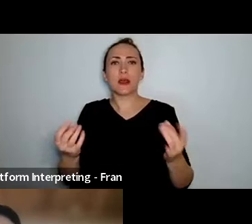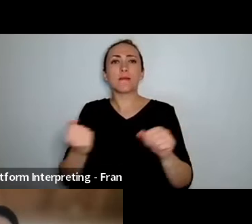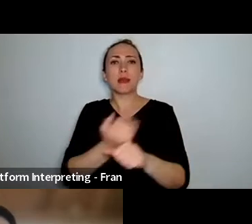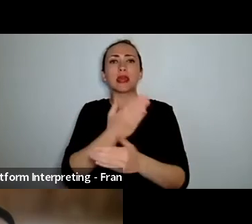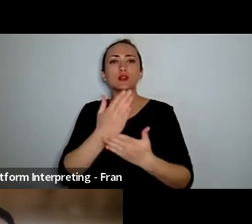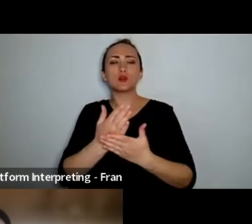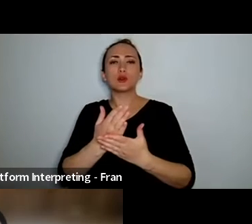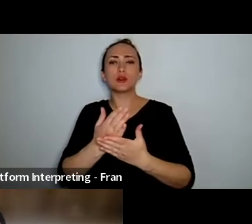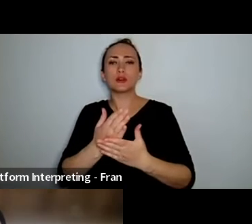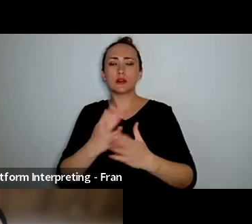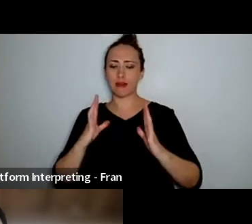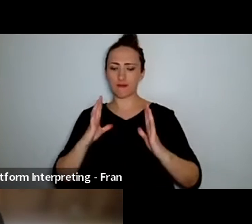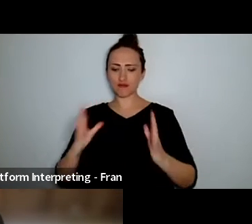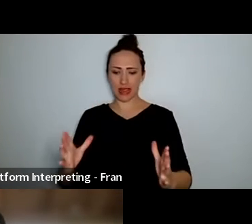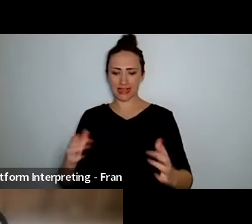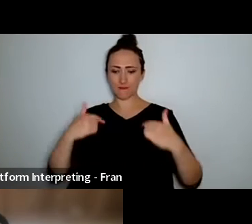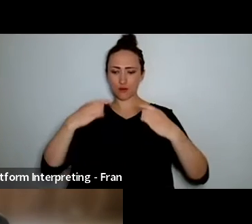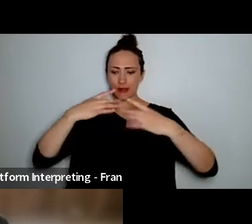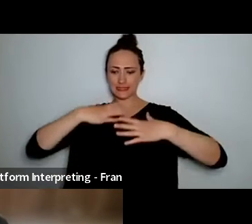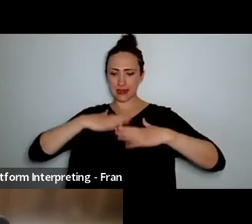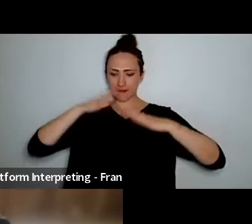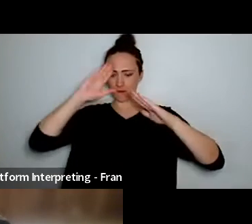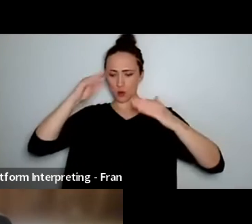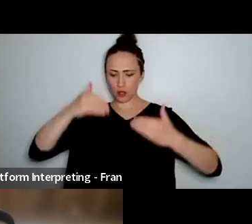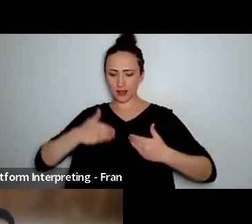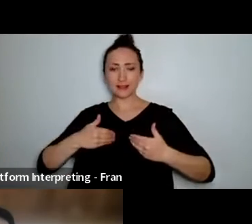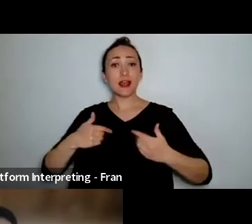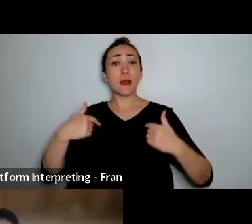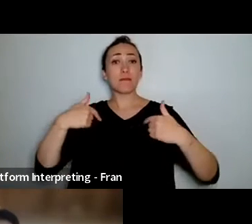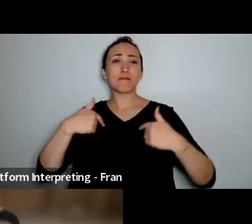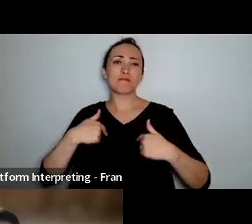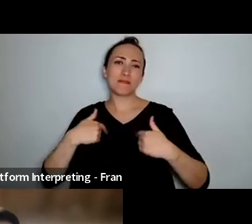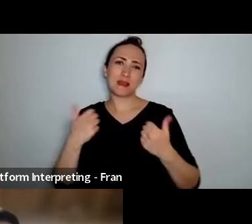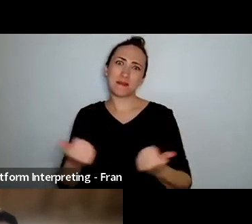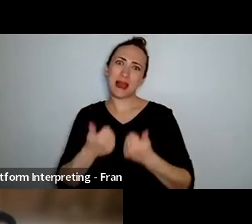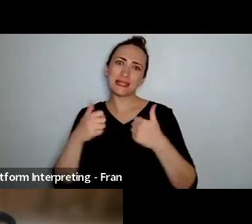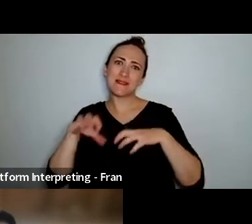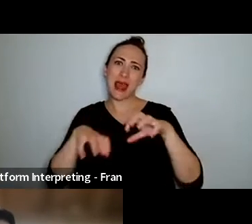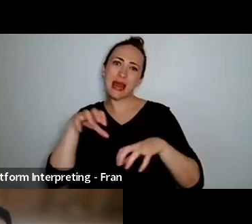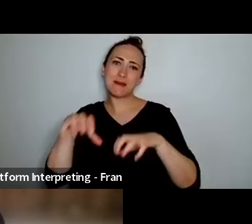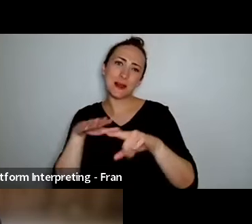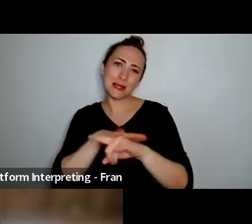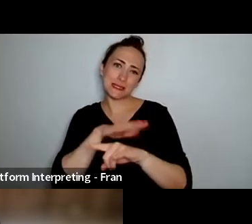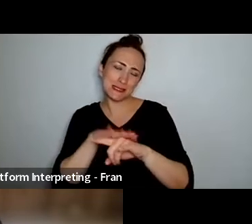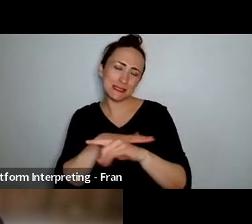that I need. I have animals so being with my animals. I have three